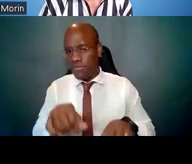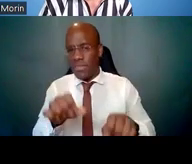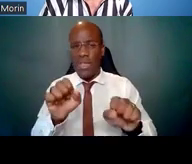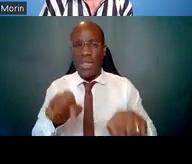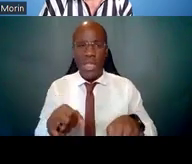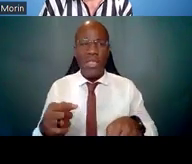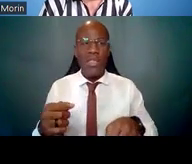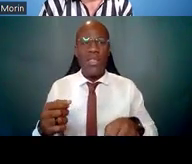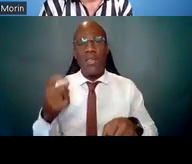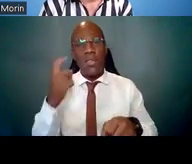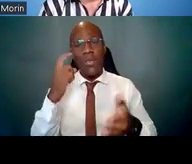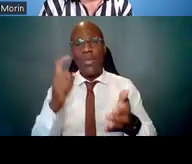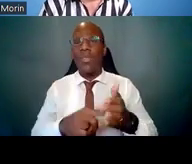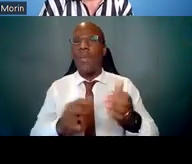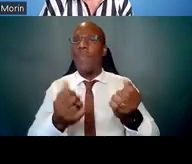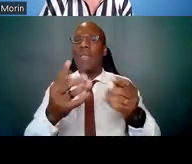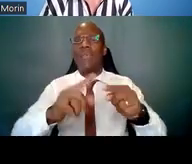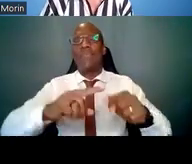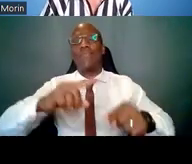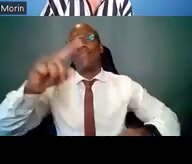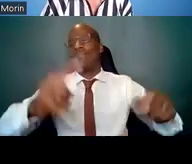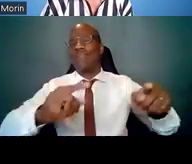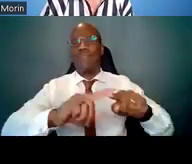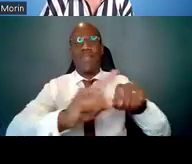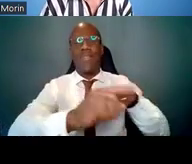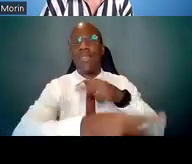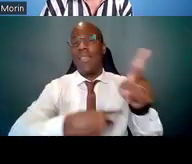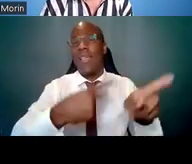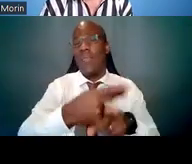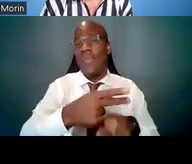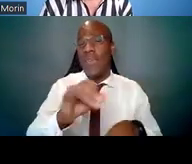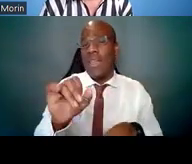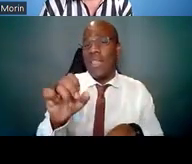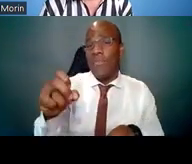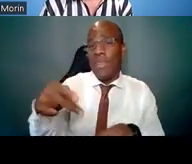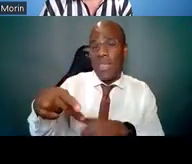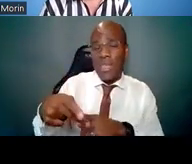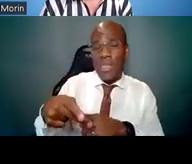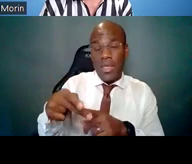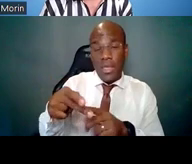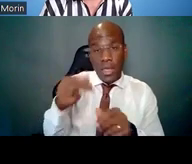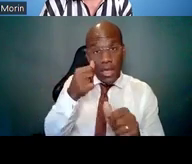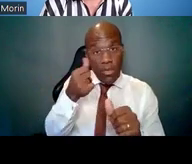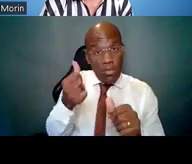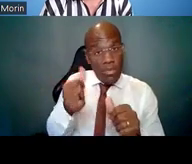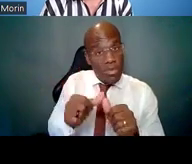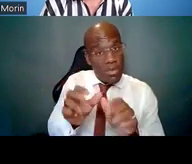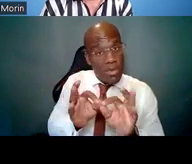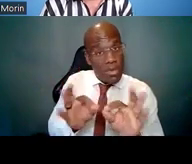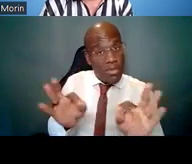The important thing to keep in mind about the IDP is that it's by no means a static document;